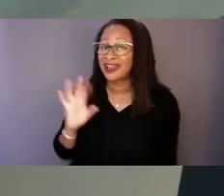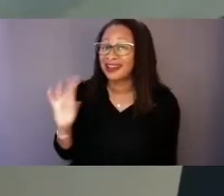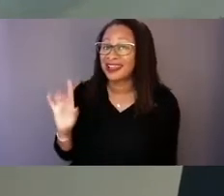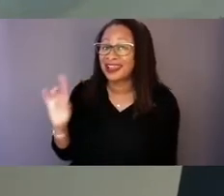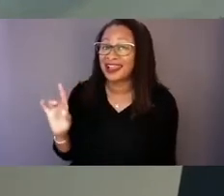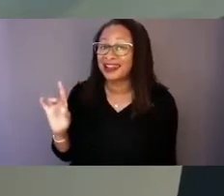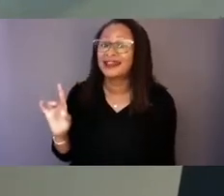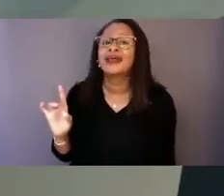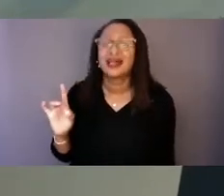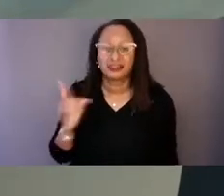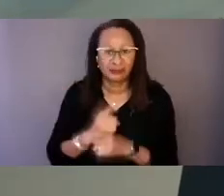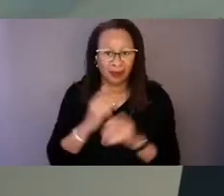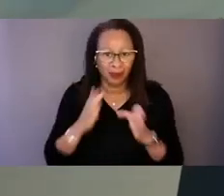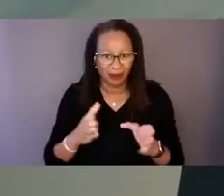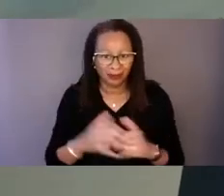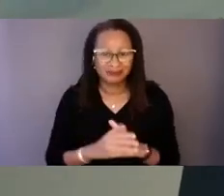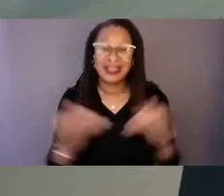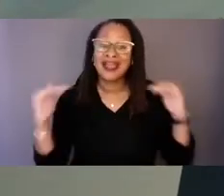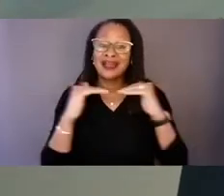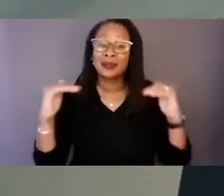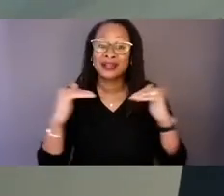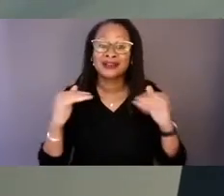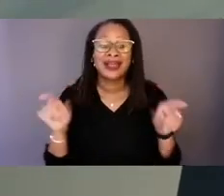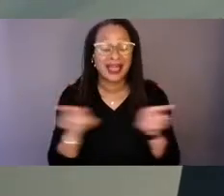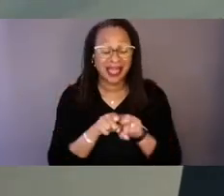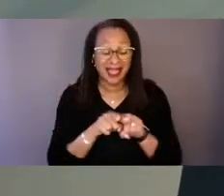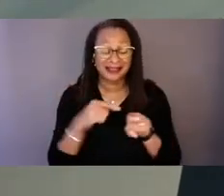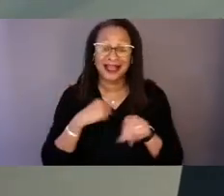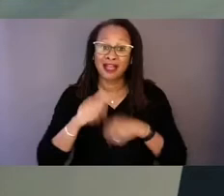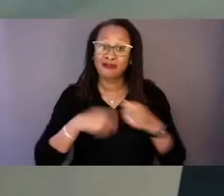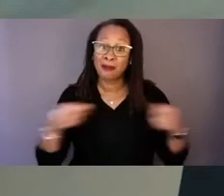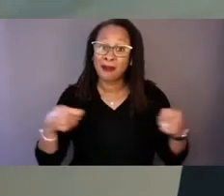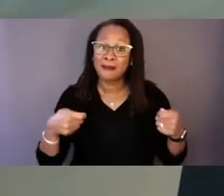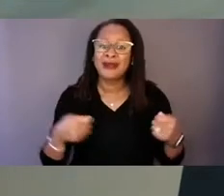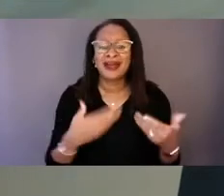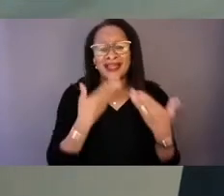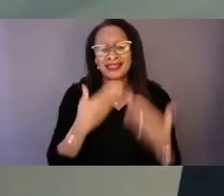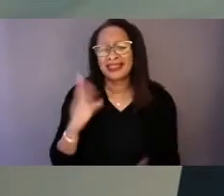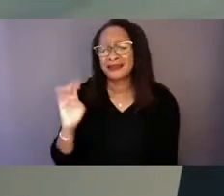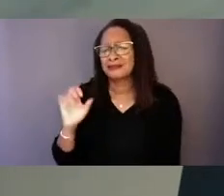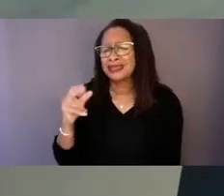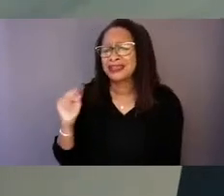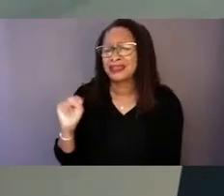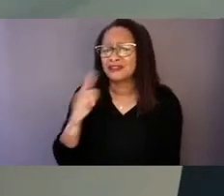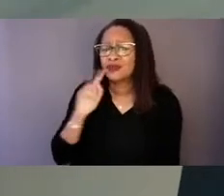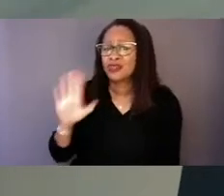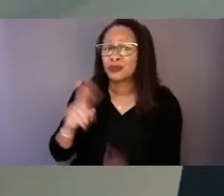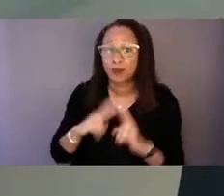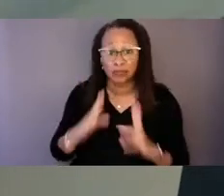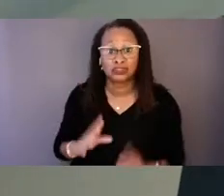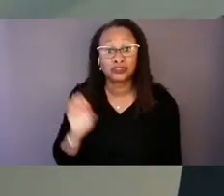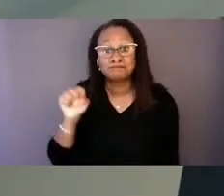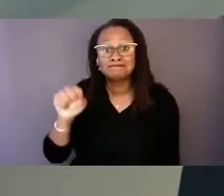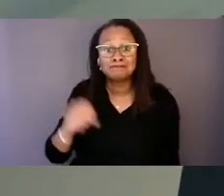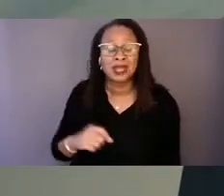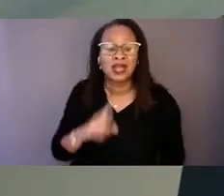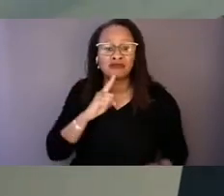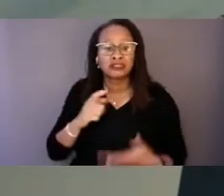As I wrap up, I'd like to thank Beacon for their partnership, and their partnership really in helping us put together this policy brief